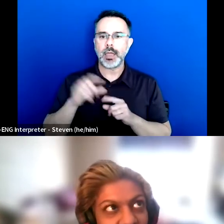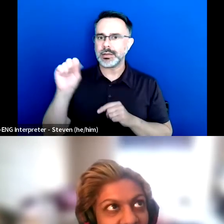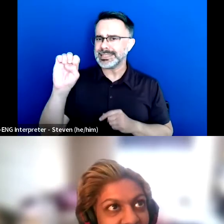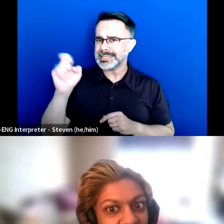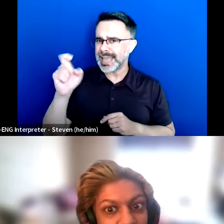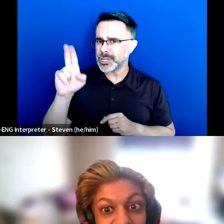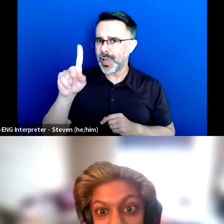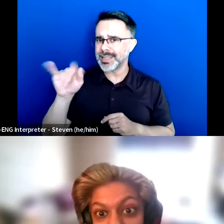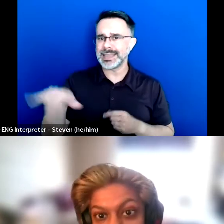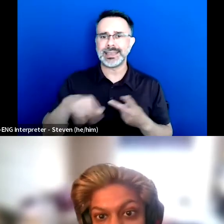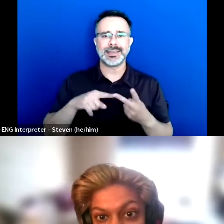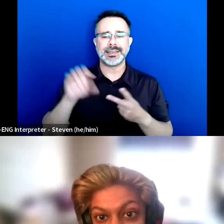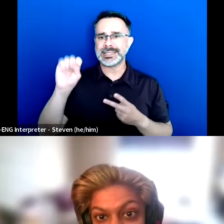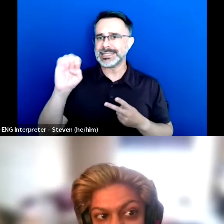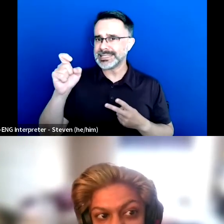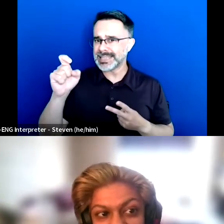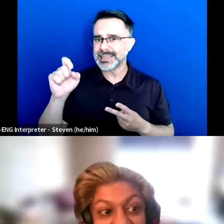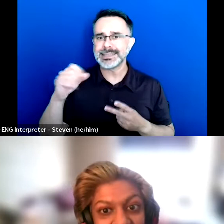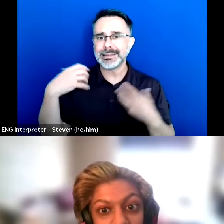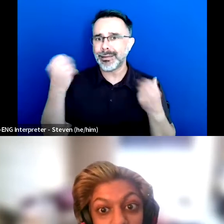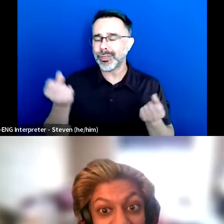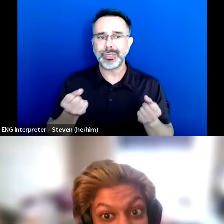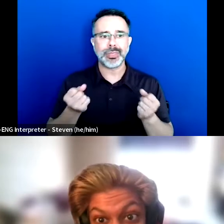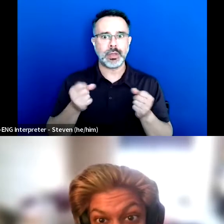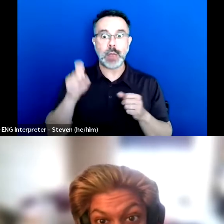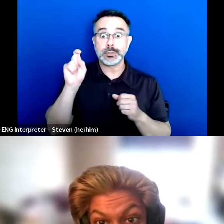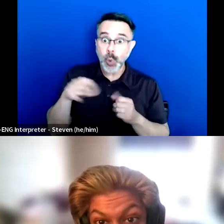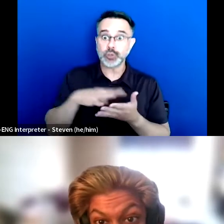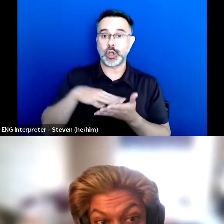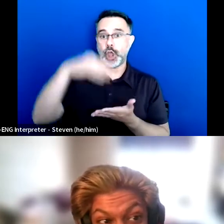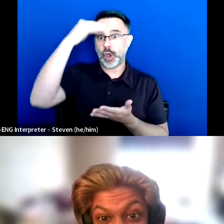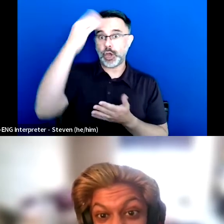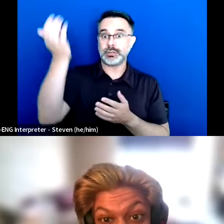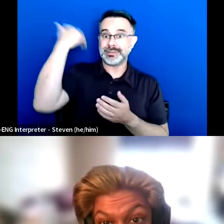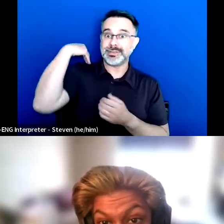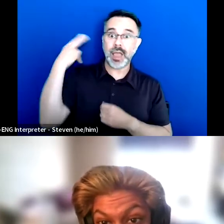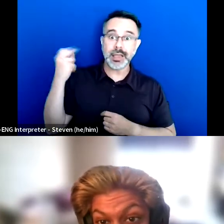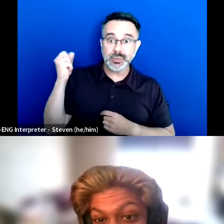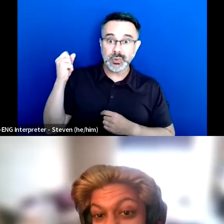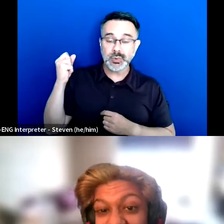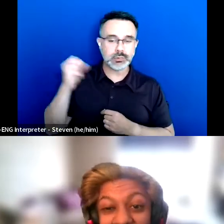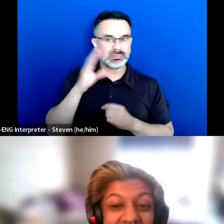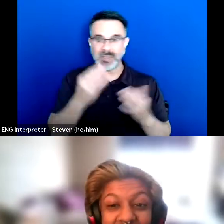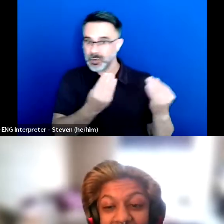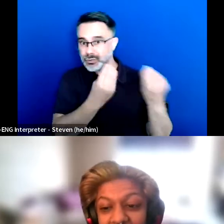that I was supposed to learn in high school and that wasn't taught in high school that should have been.